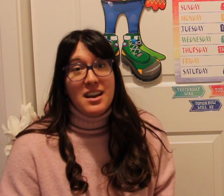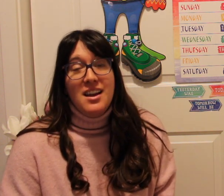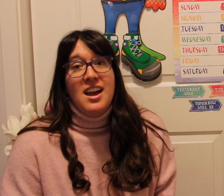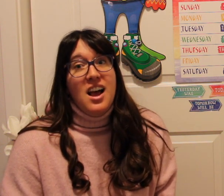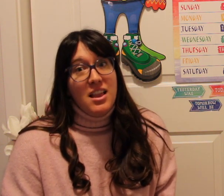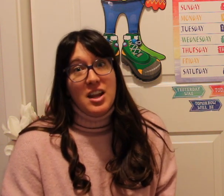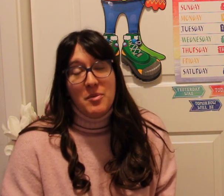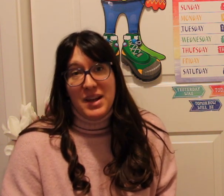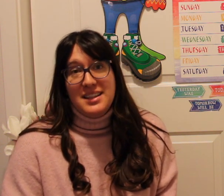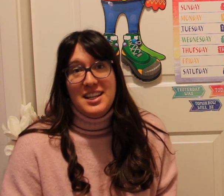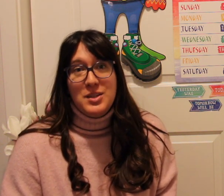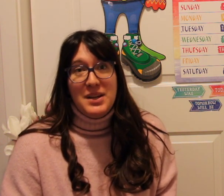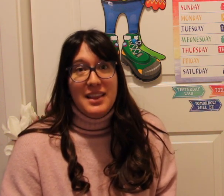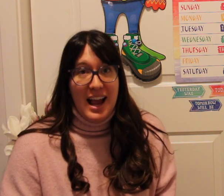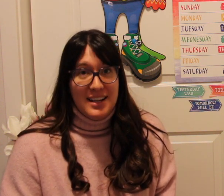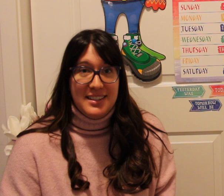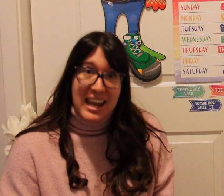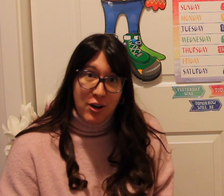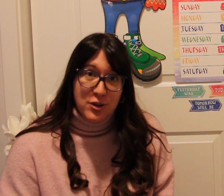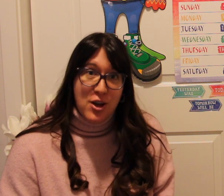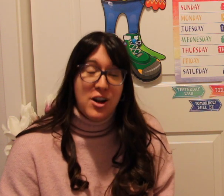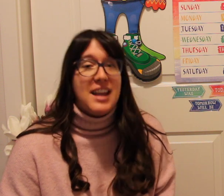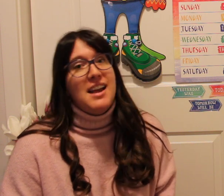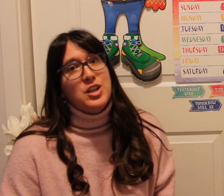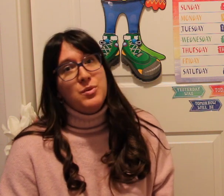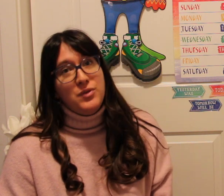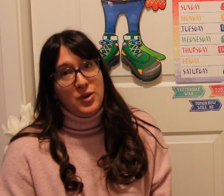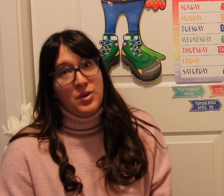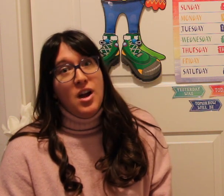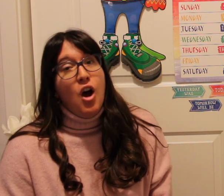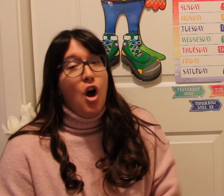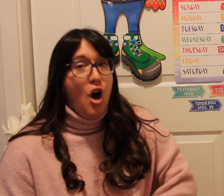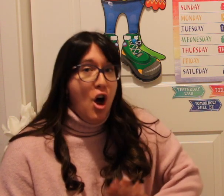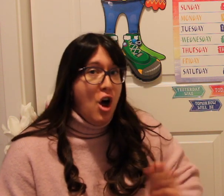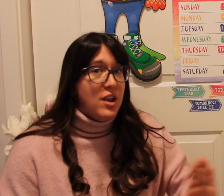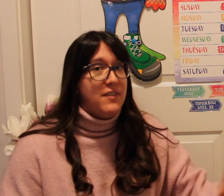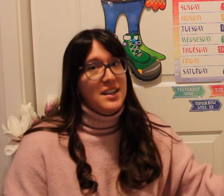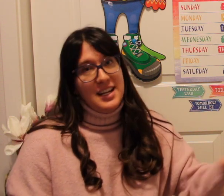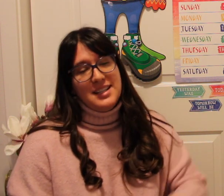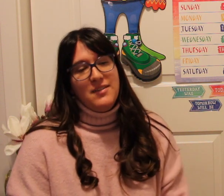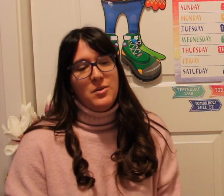a little bit since we last sing or song and last reviewed all of the days of the